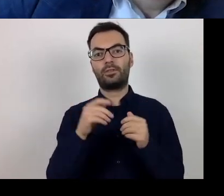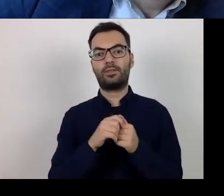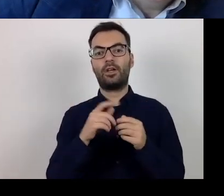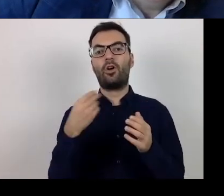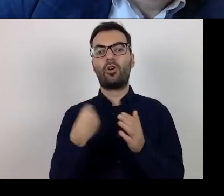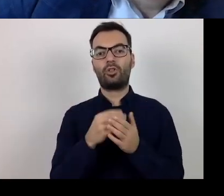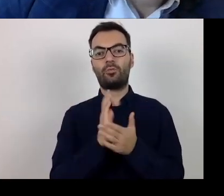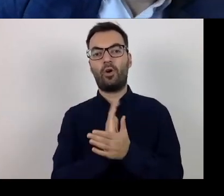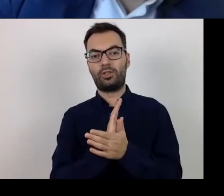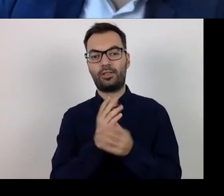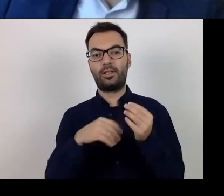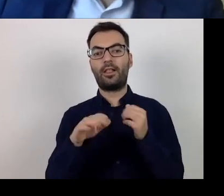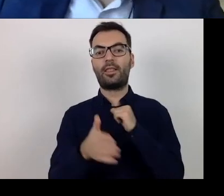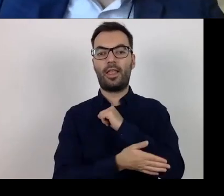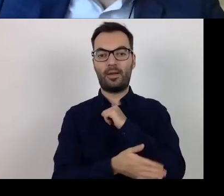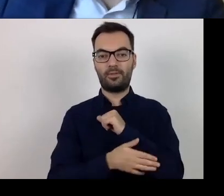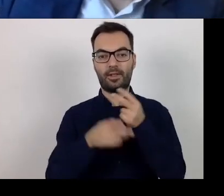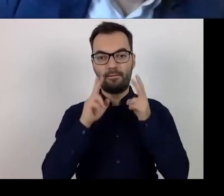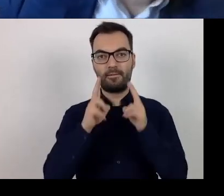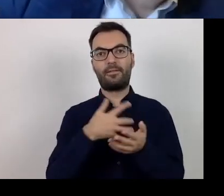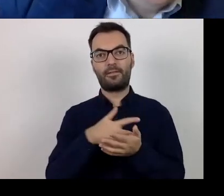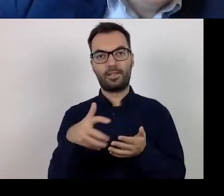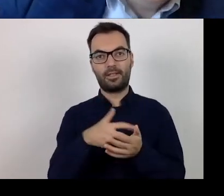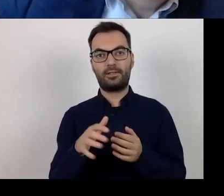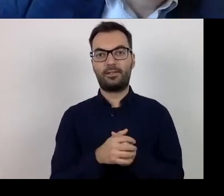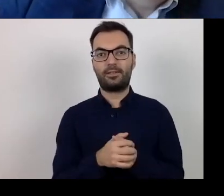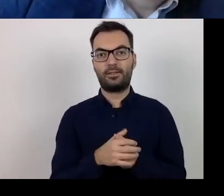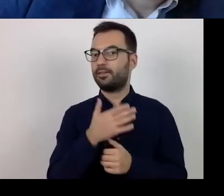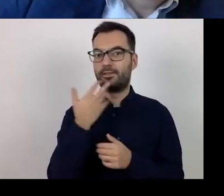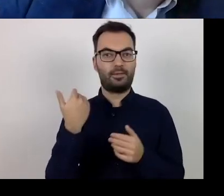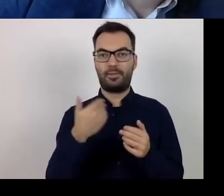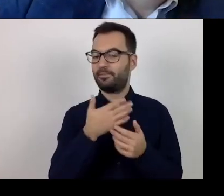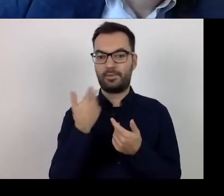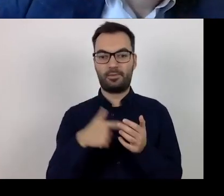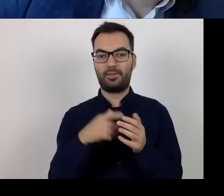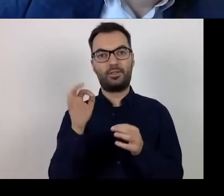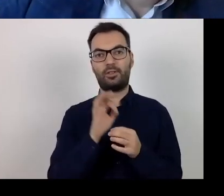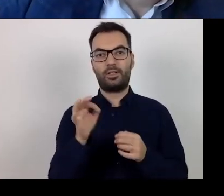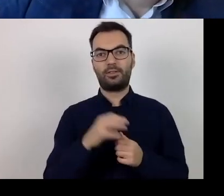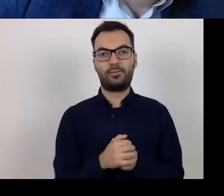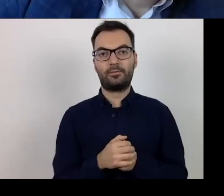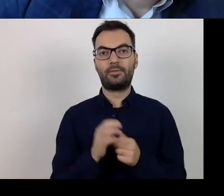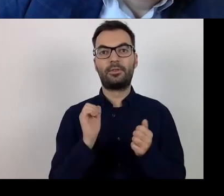on the basis of the expenditure actually incurred?". You can't change the way that indirect costs are settled.